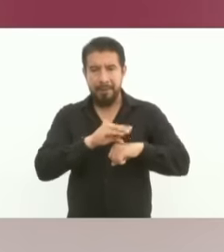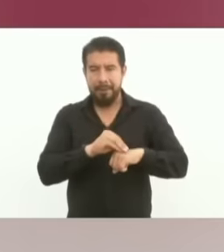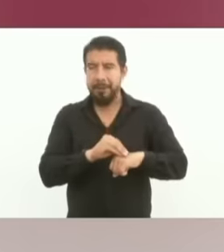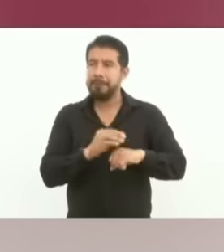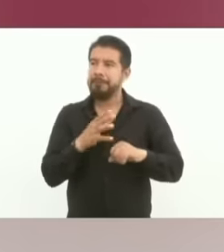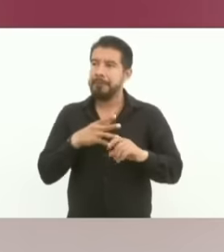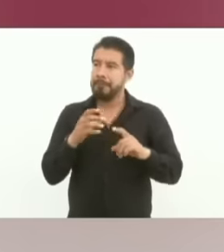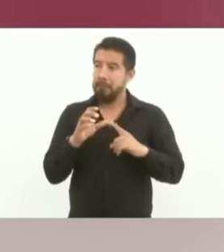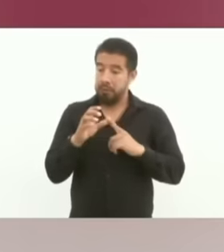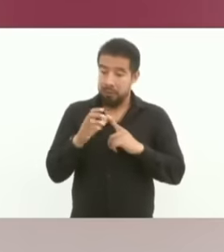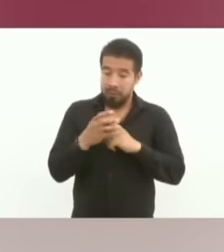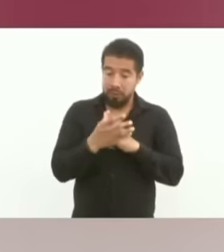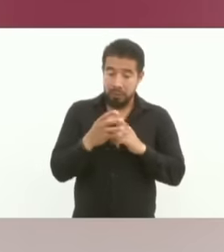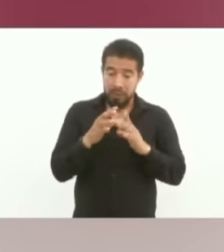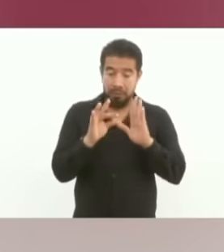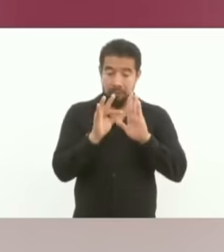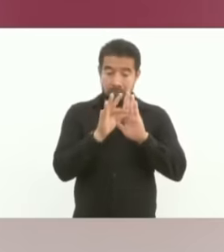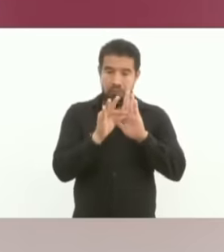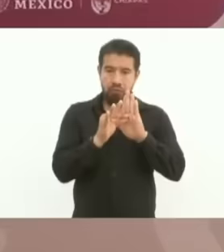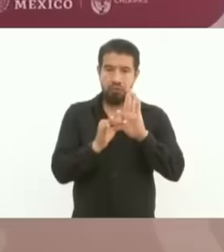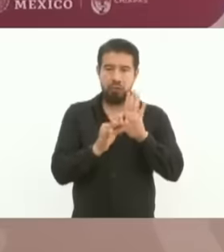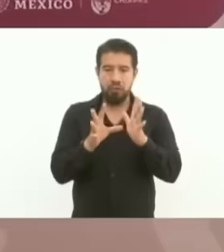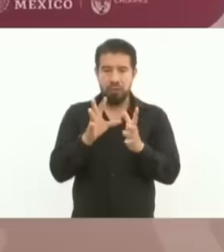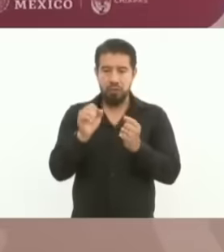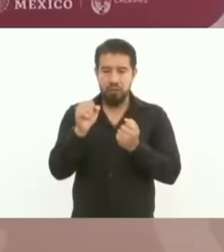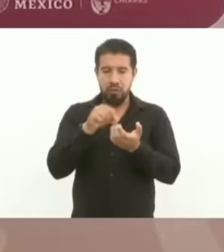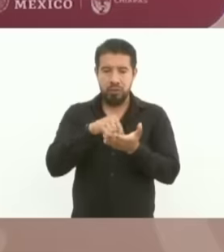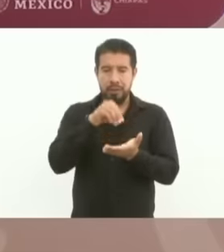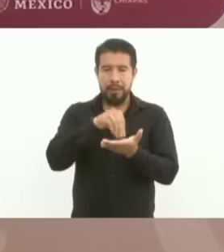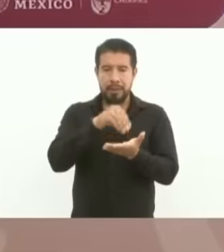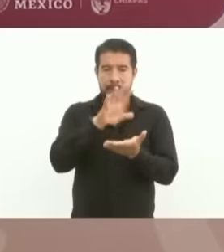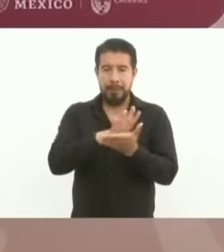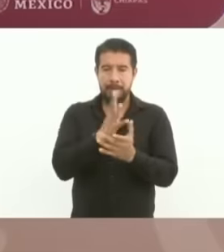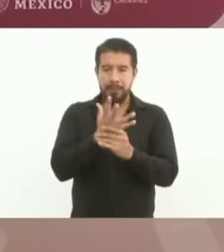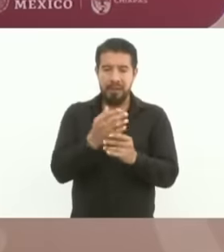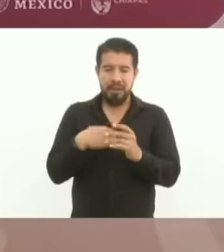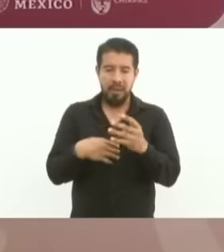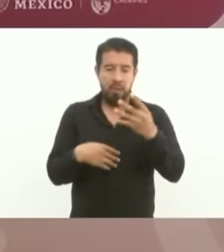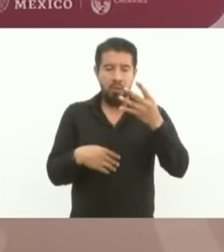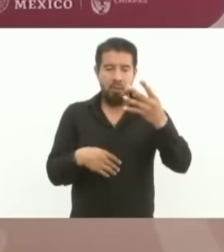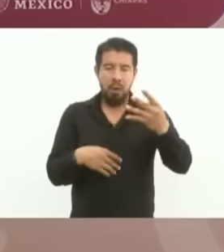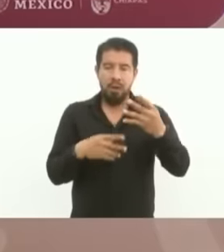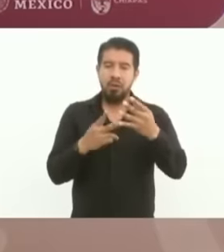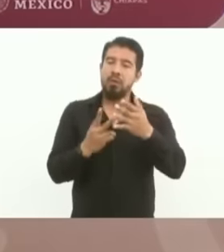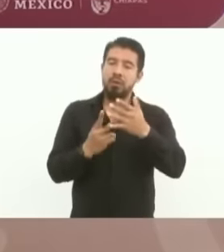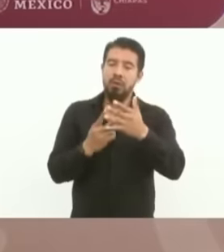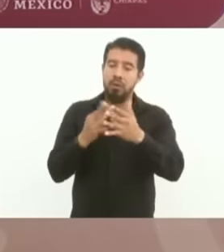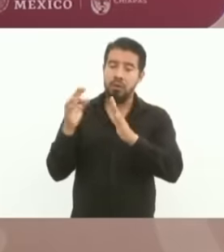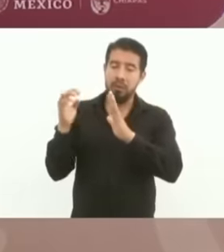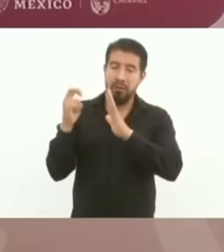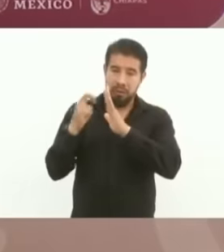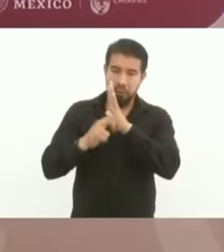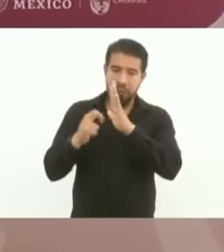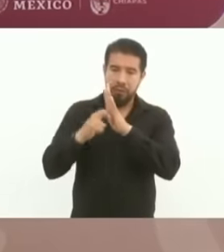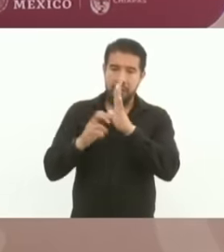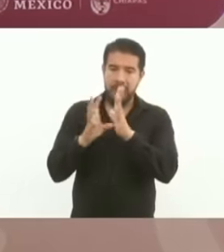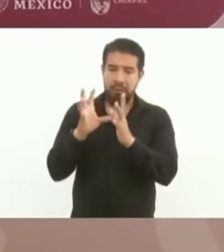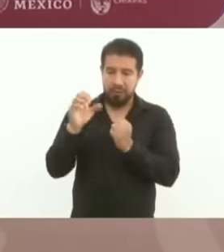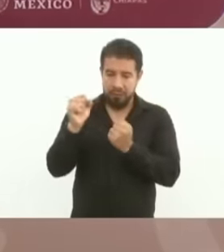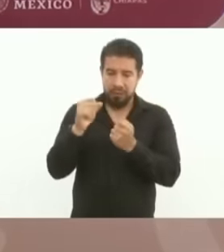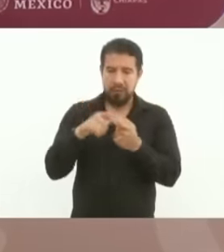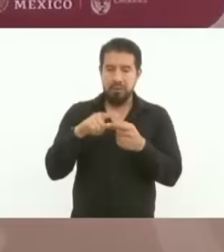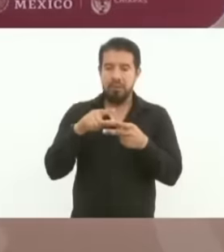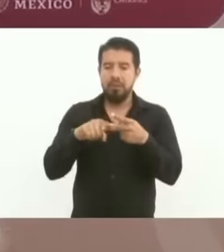the first four reforms to the Constitution were already approved in the commission of constitutional points, one for